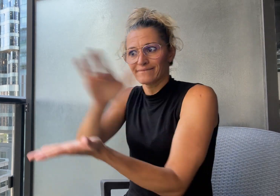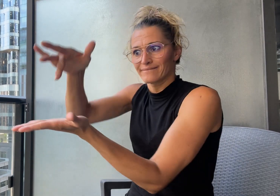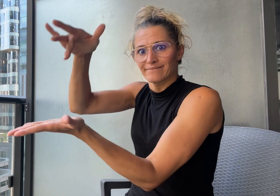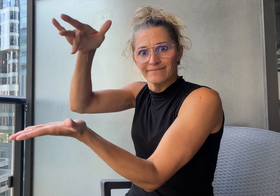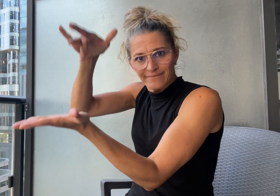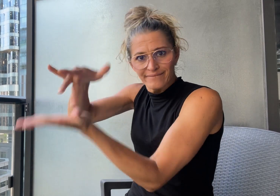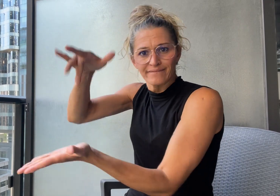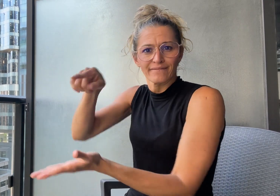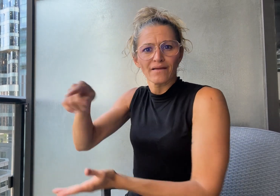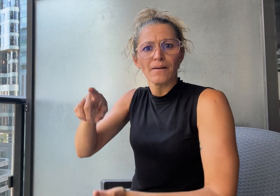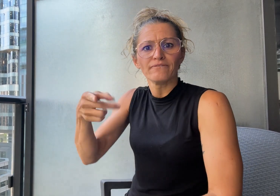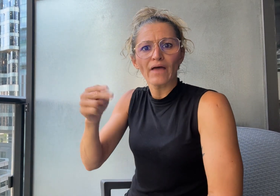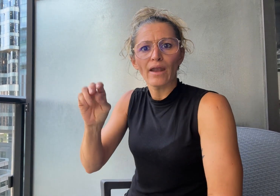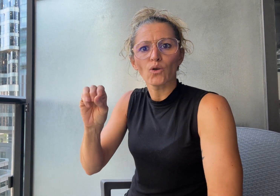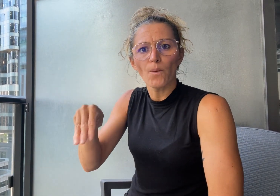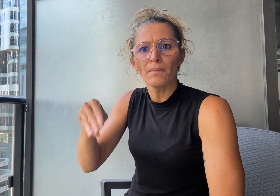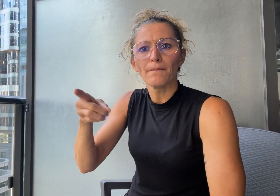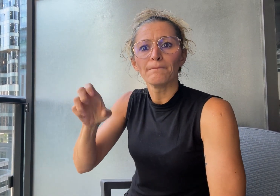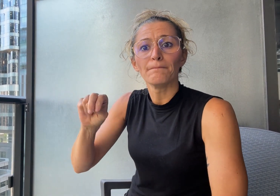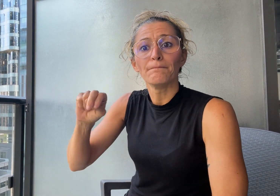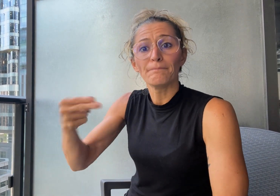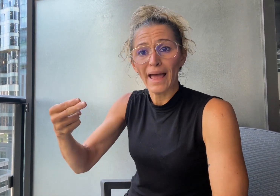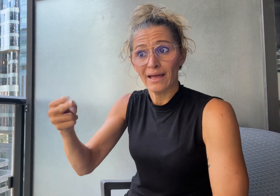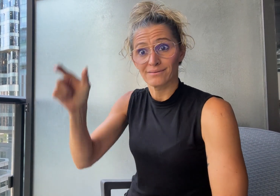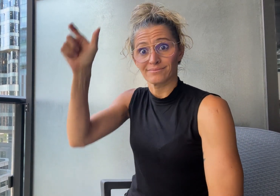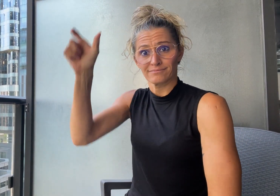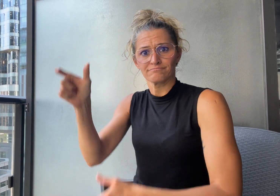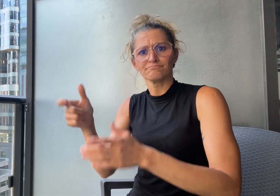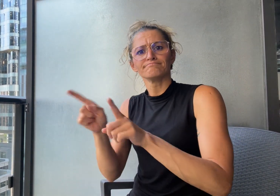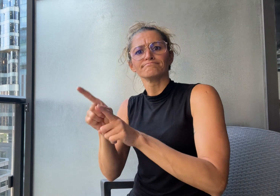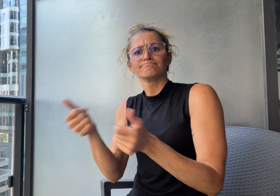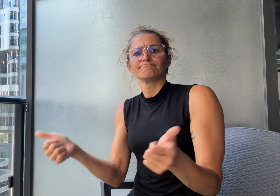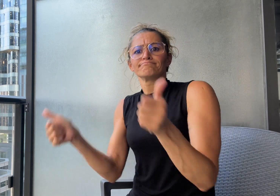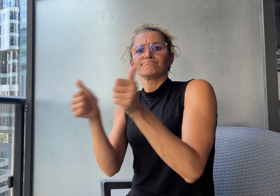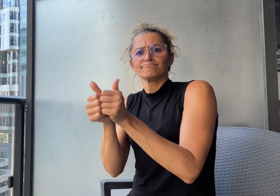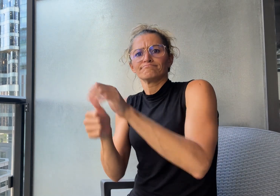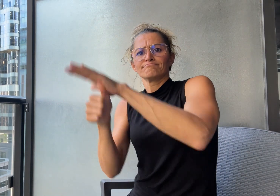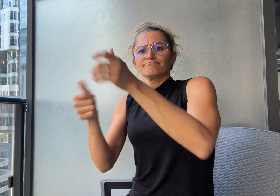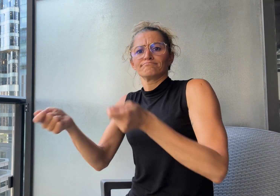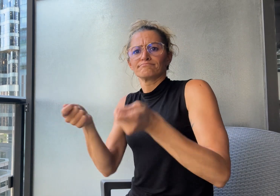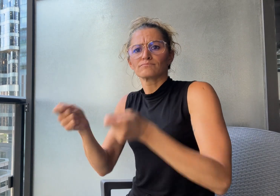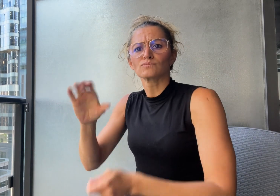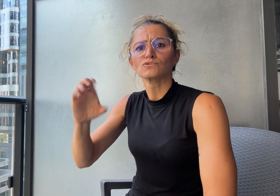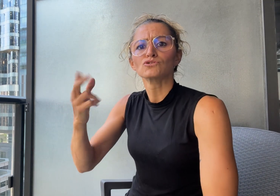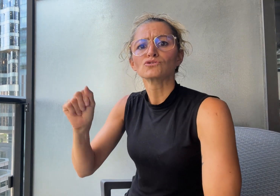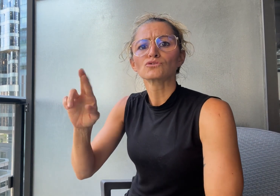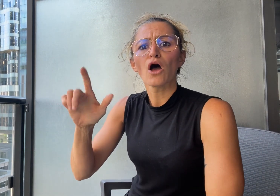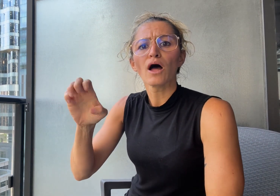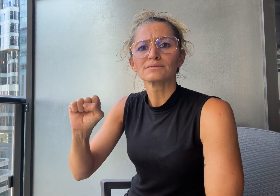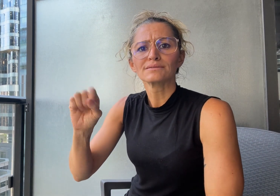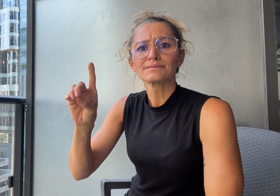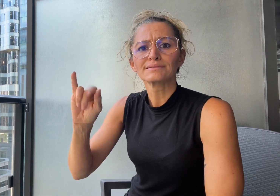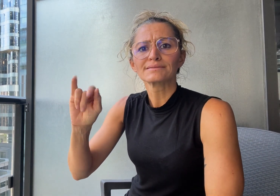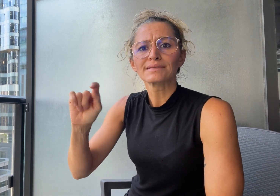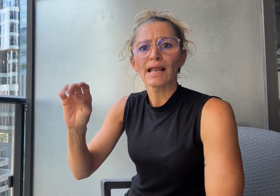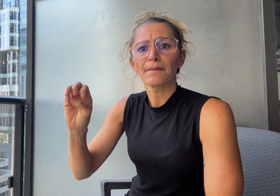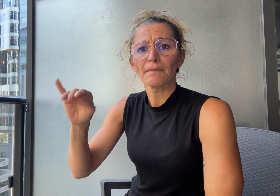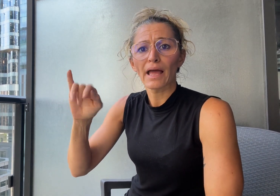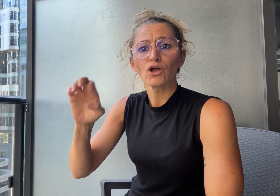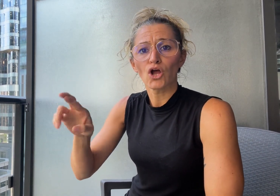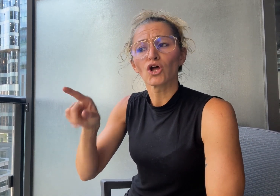explains there is prejudice and discrimination toward